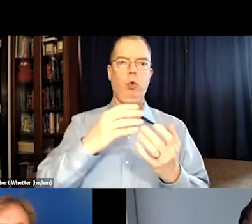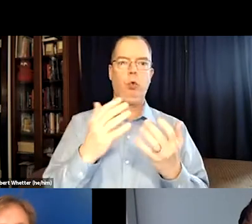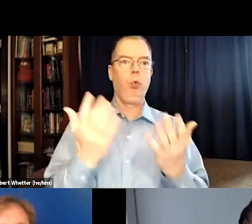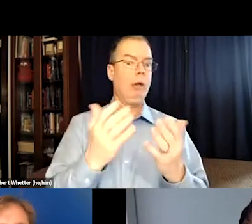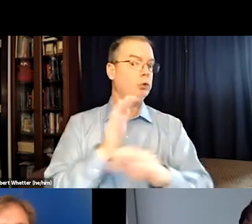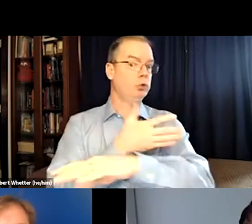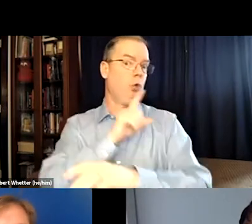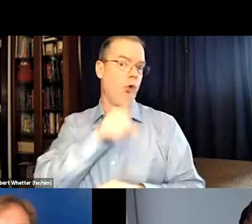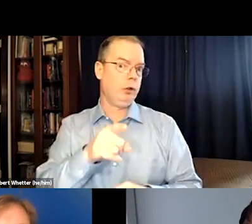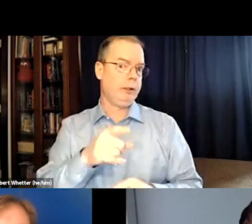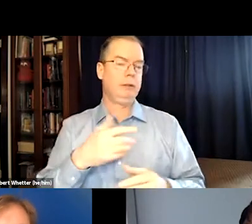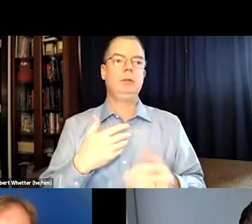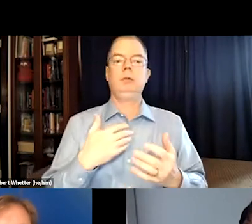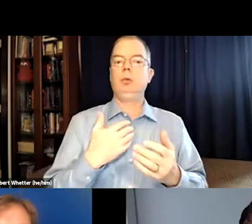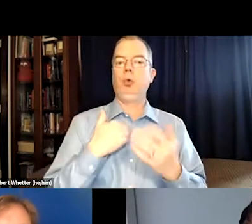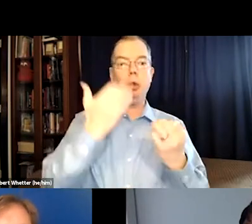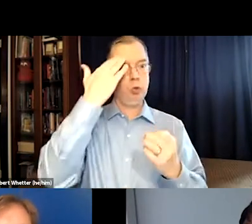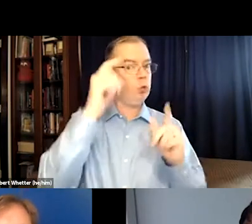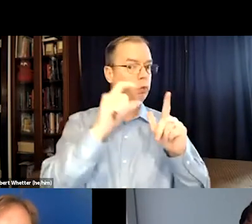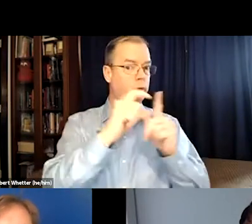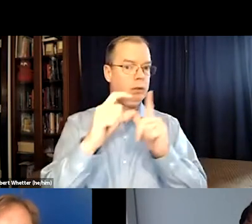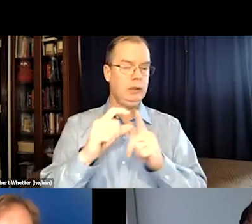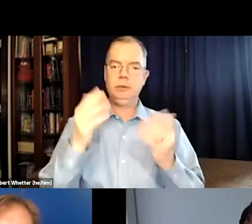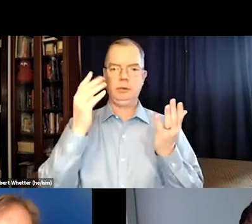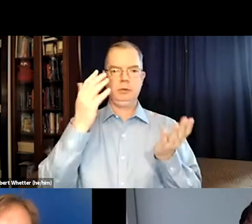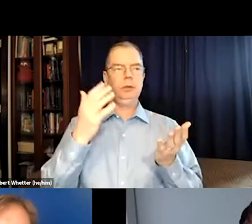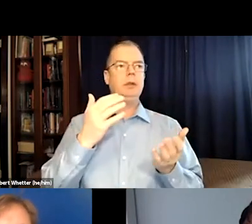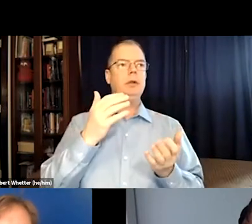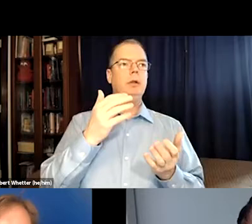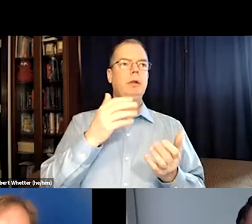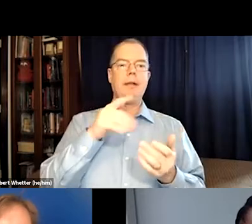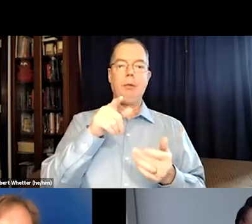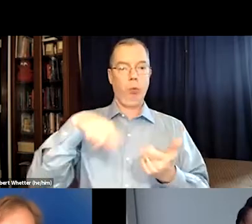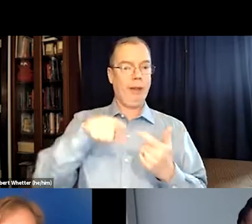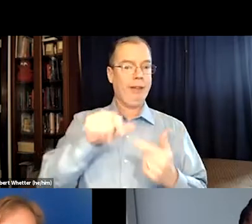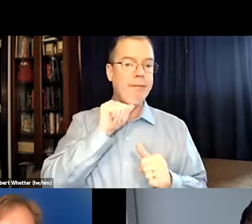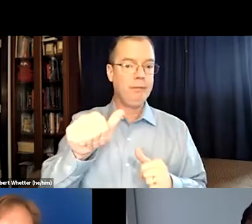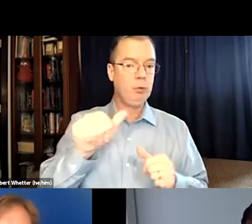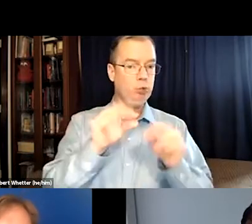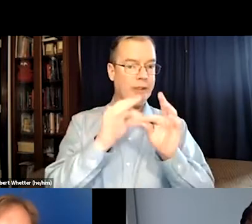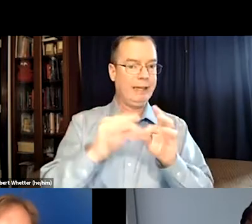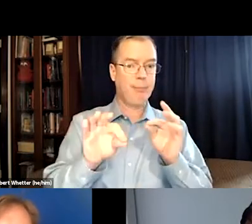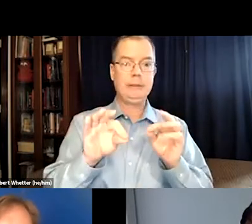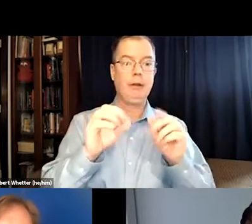So we really want to know what the song is talking about, what the lyrics are.